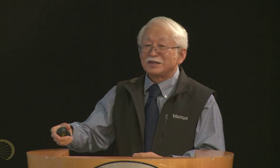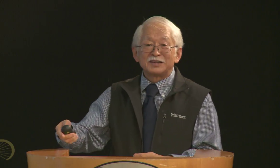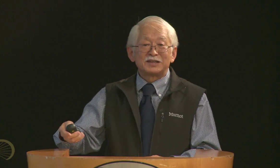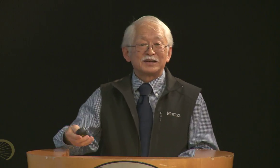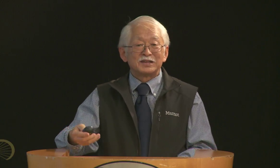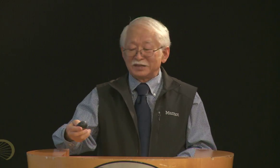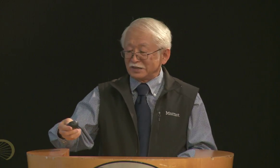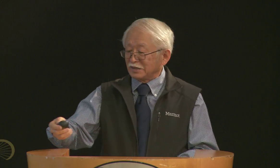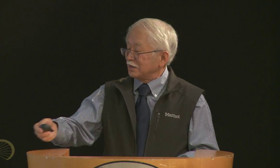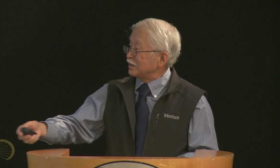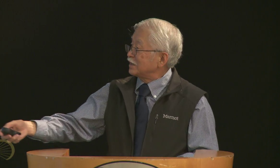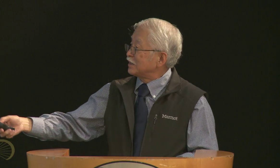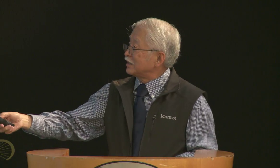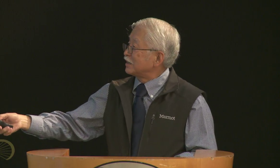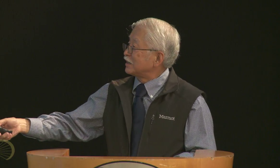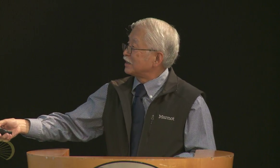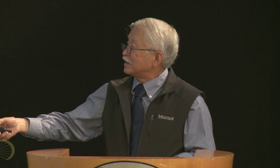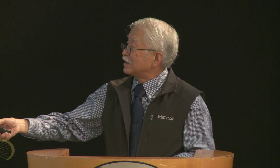so they decided to simplify that and call him Freeman.